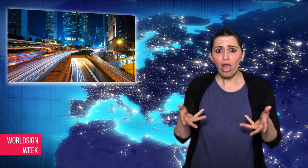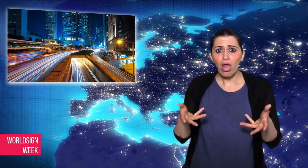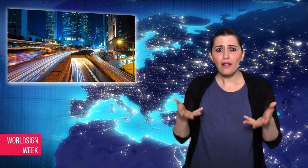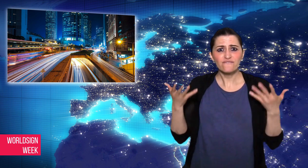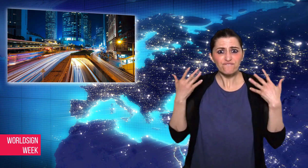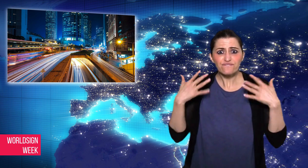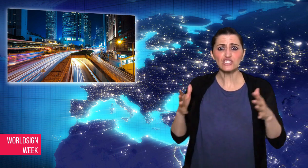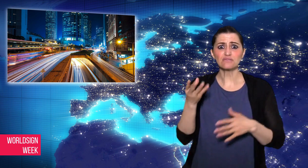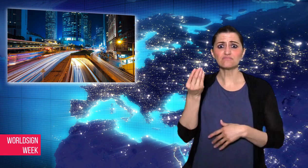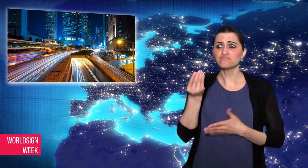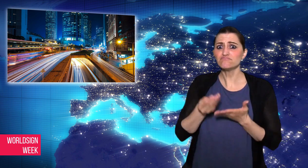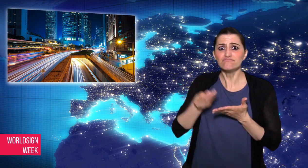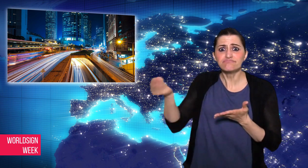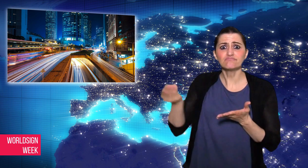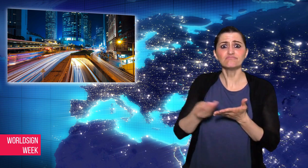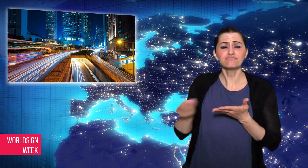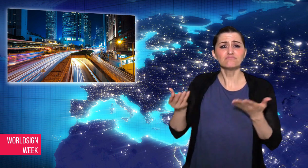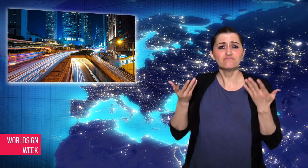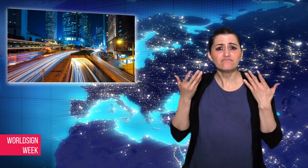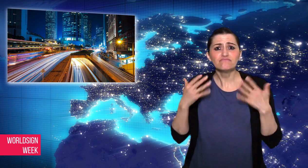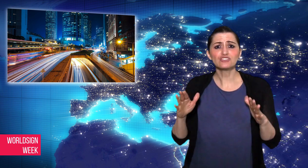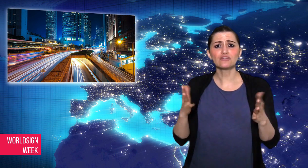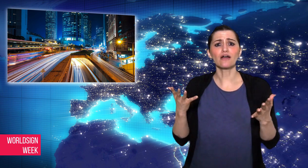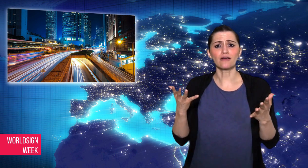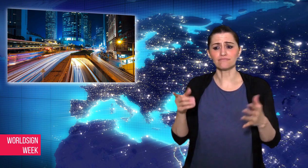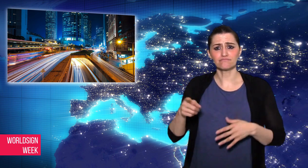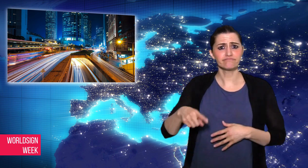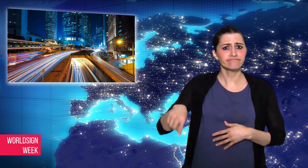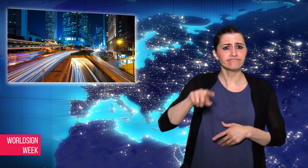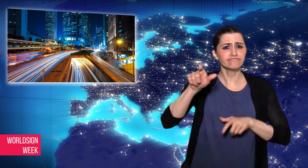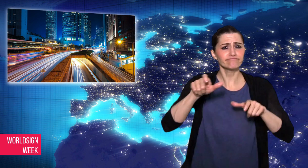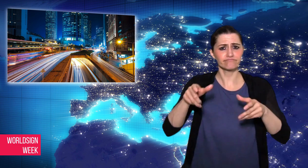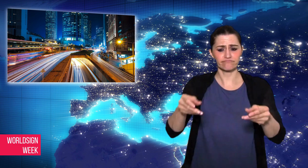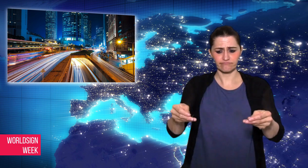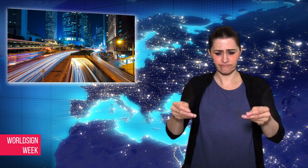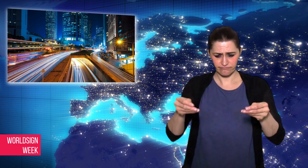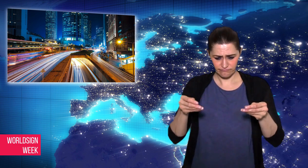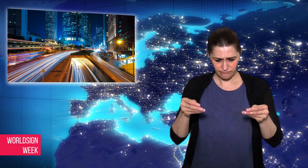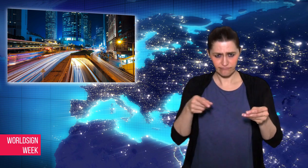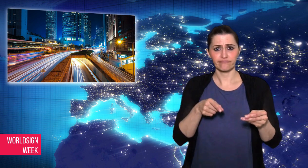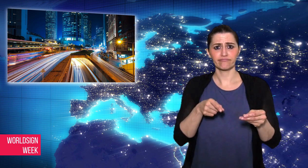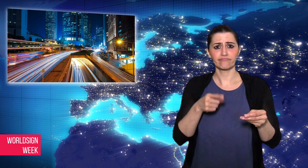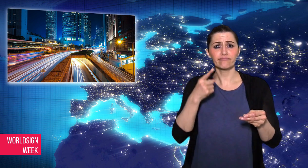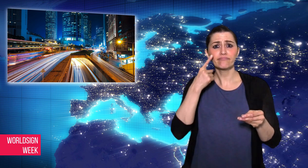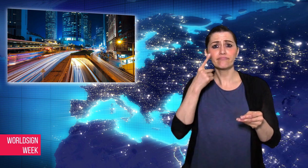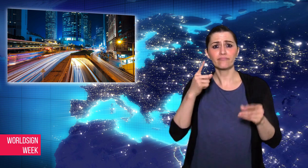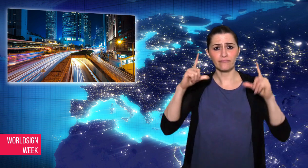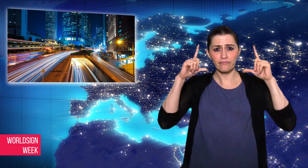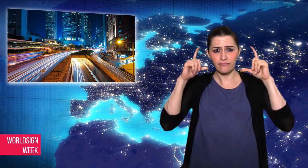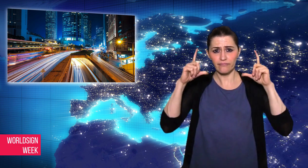being led in handcuffs. Hong Kong